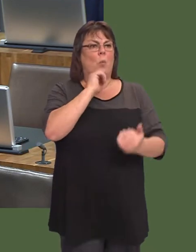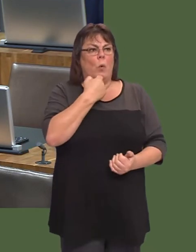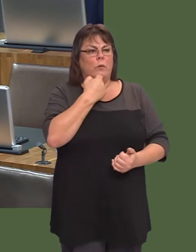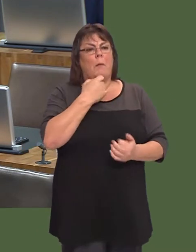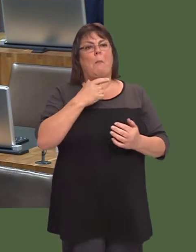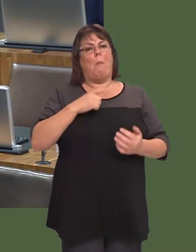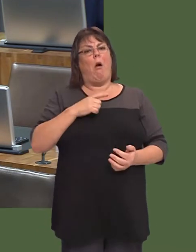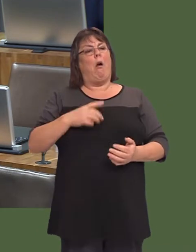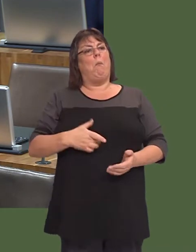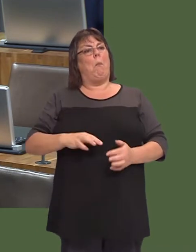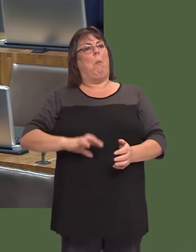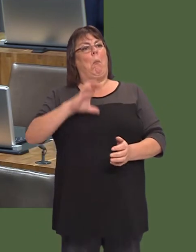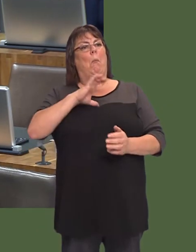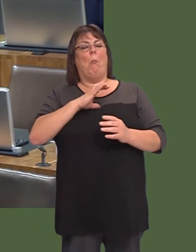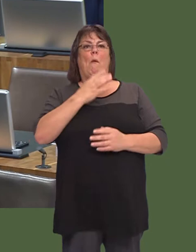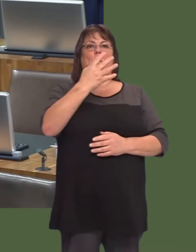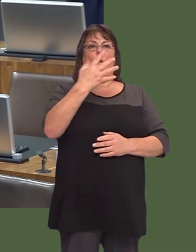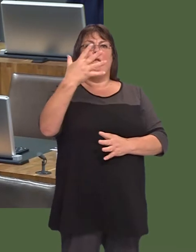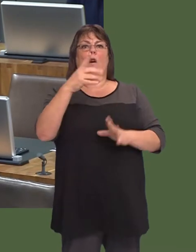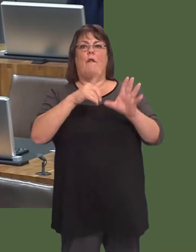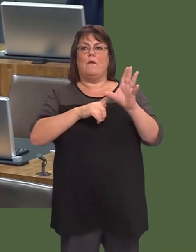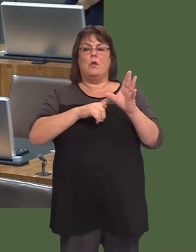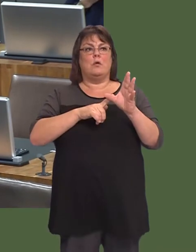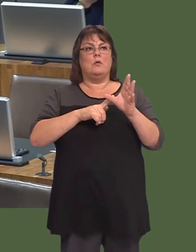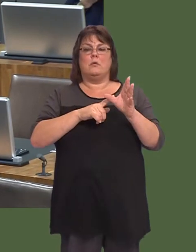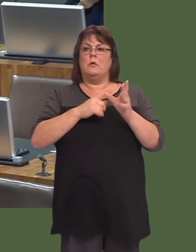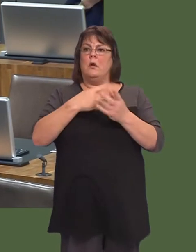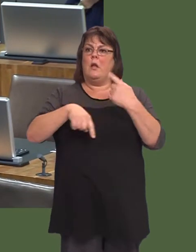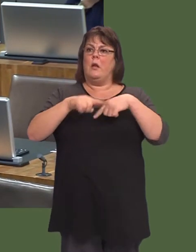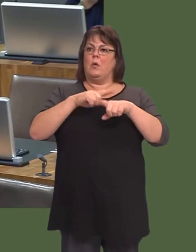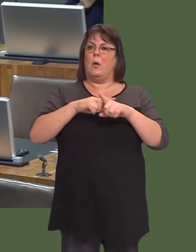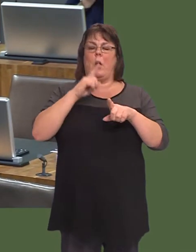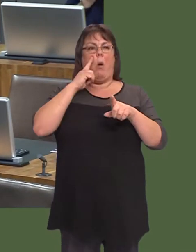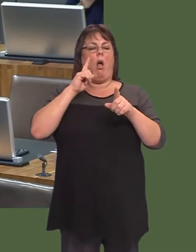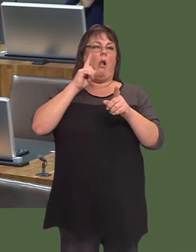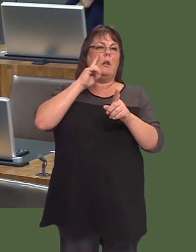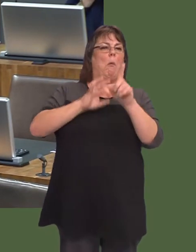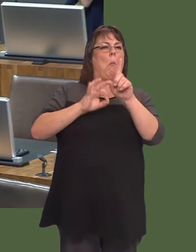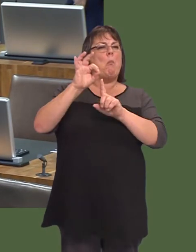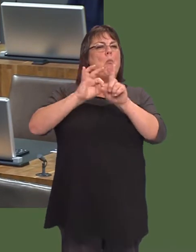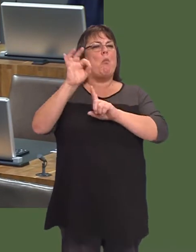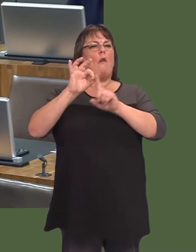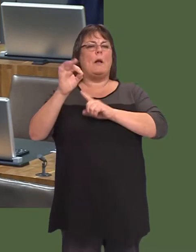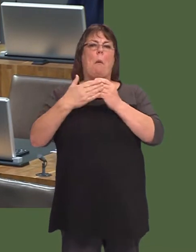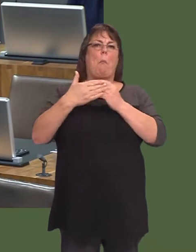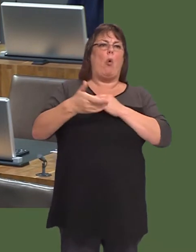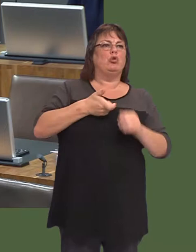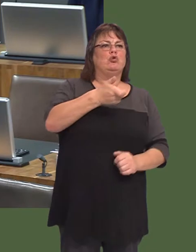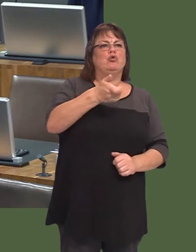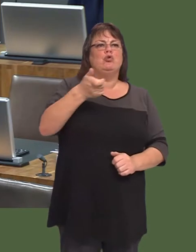But I expect, over the next four or five years, particularly with intervention from Governments, including ourselves, building on what weíve done already, we will see an expanding network